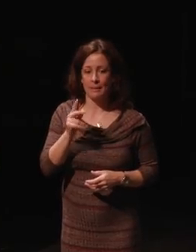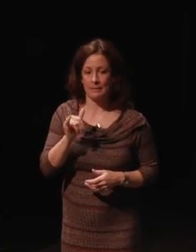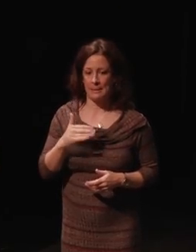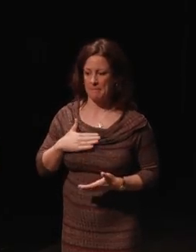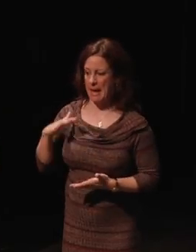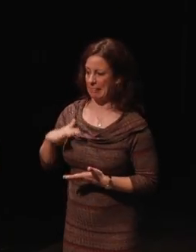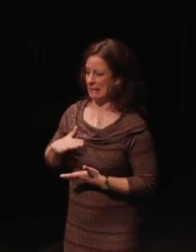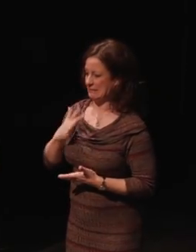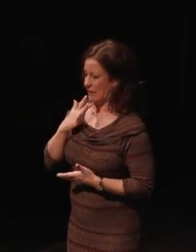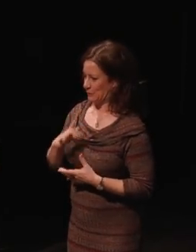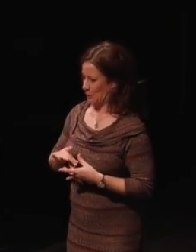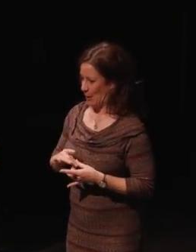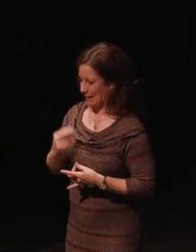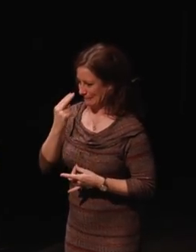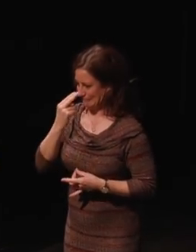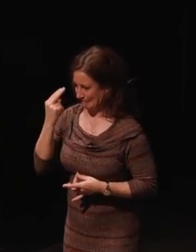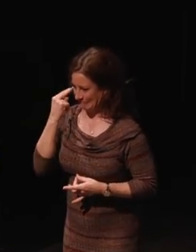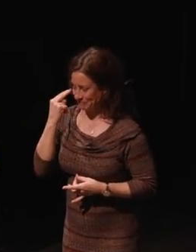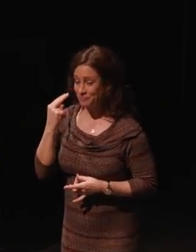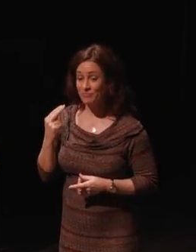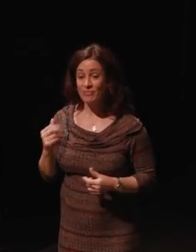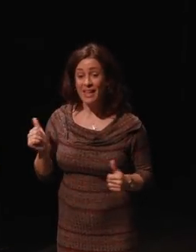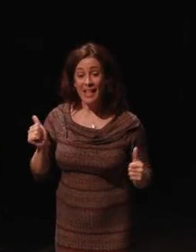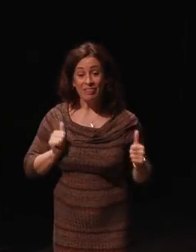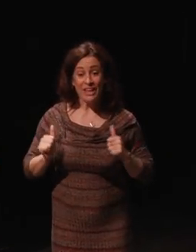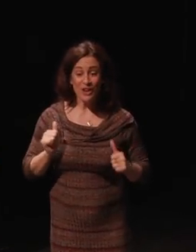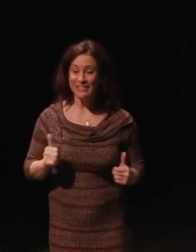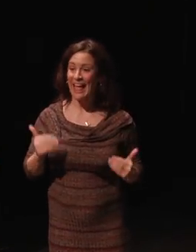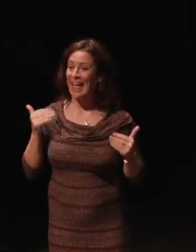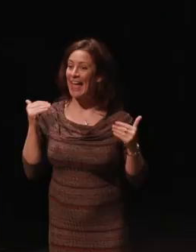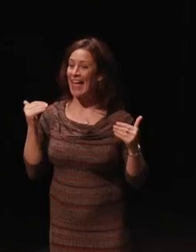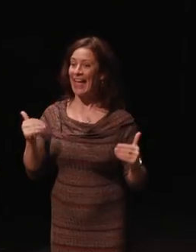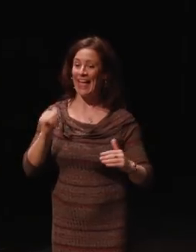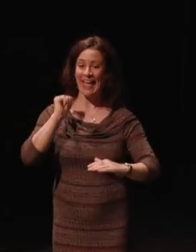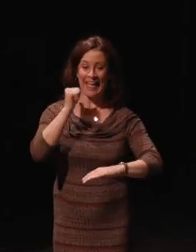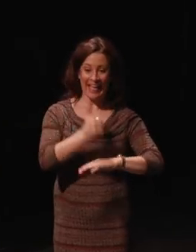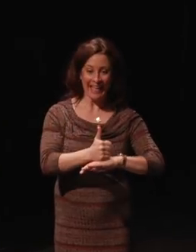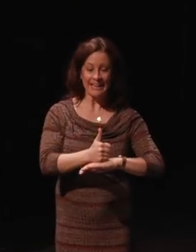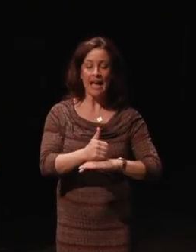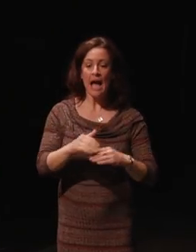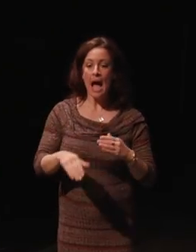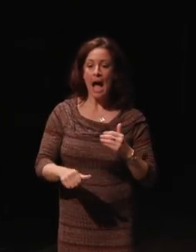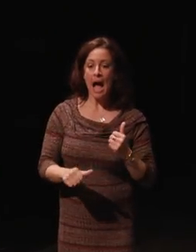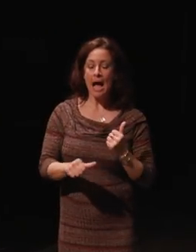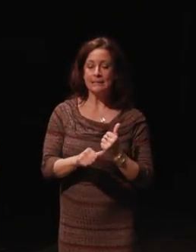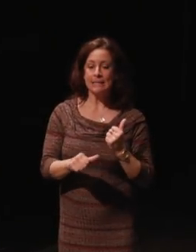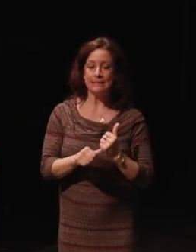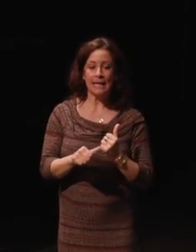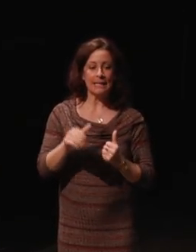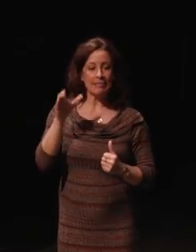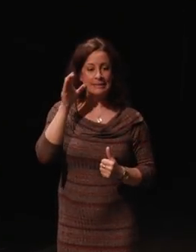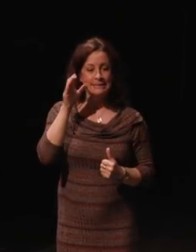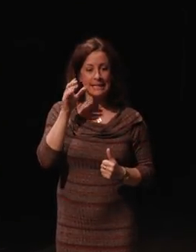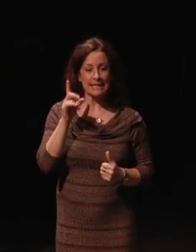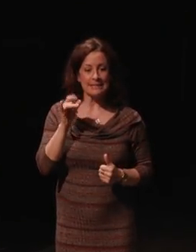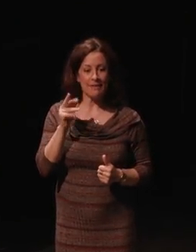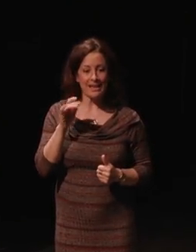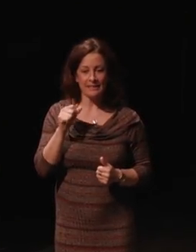is when theaters went ahead and installed the system listening devices after the ADA was adopted and nobody could use them because they hadn't